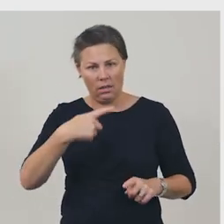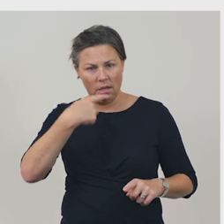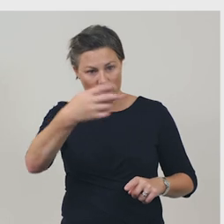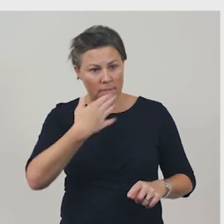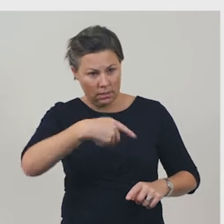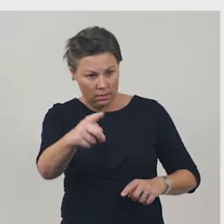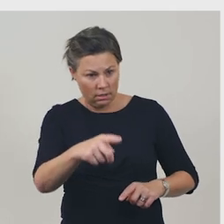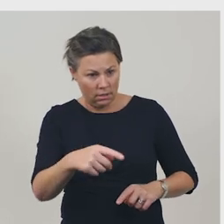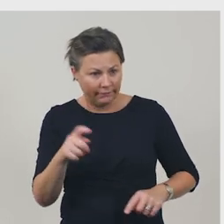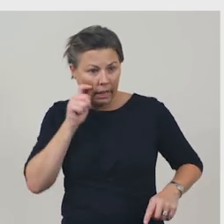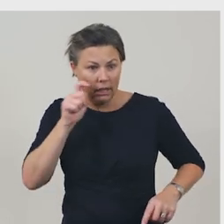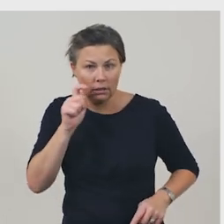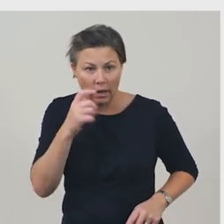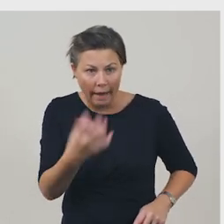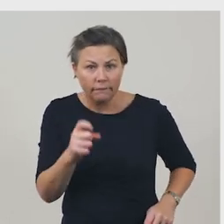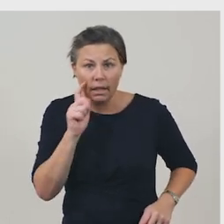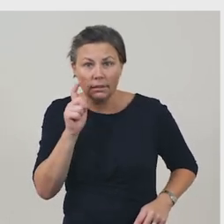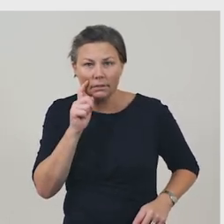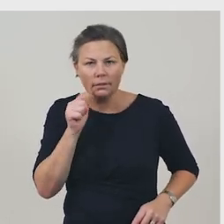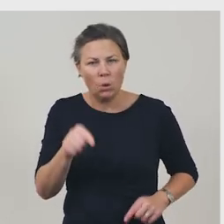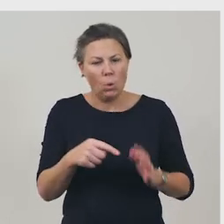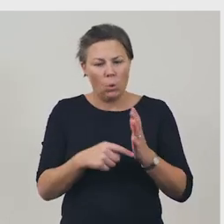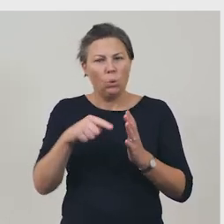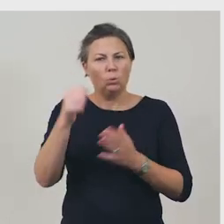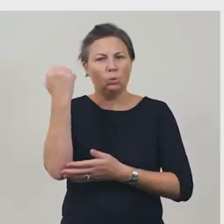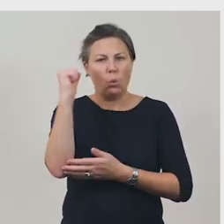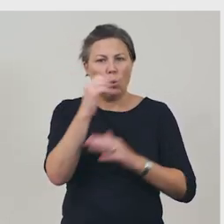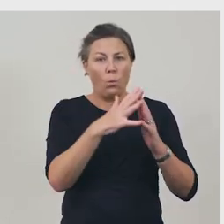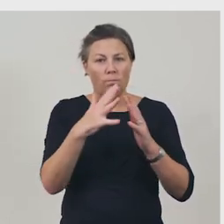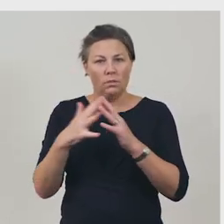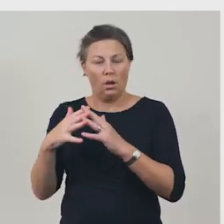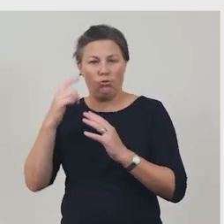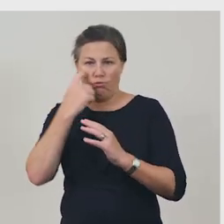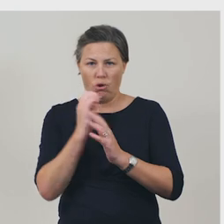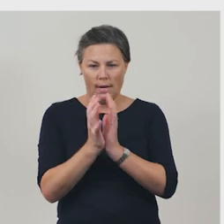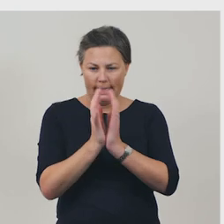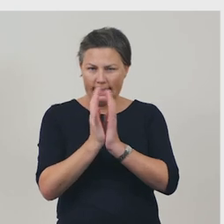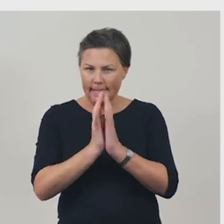So already, I can see that this toy website is trying to persuade me to do something.